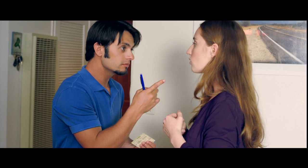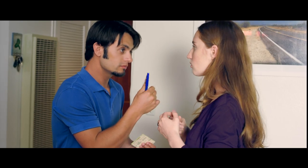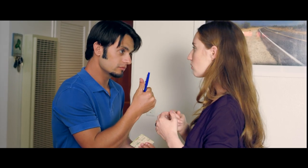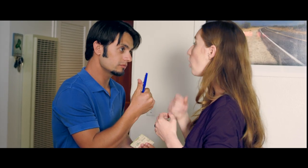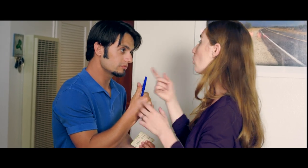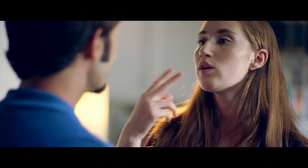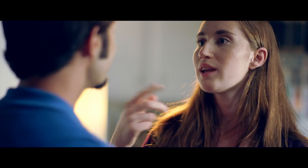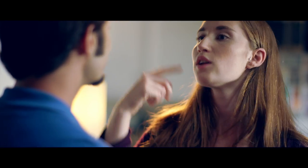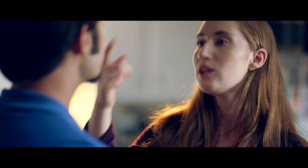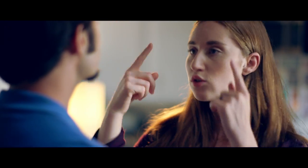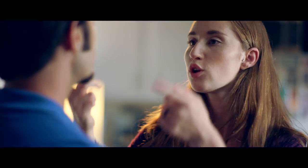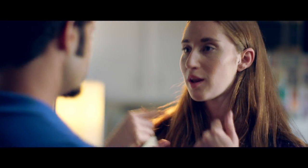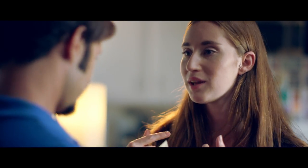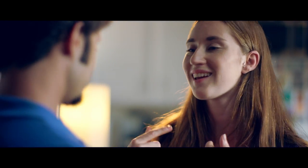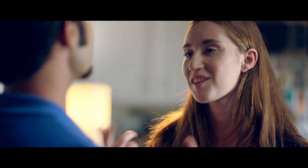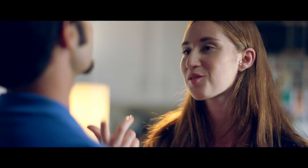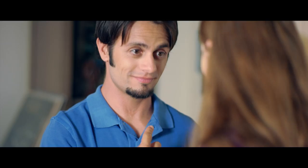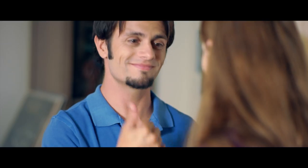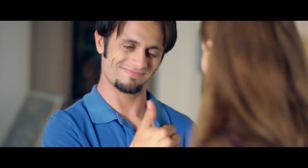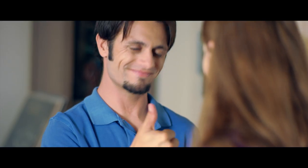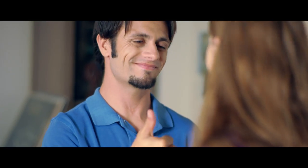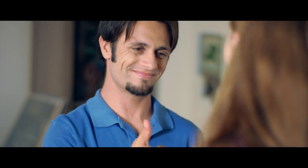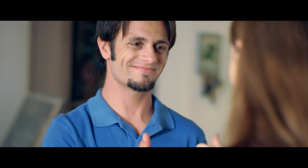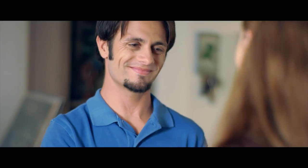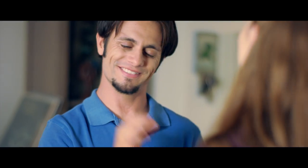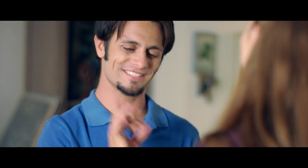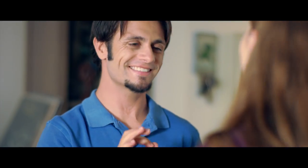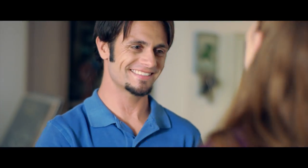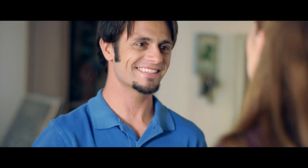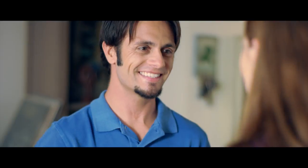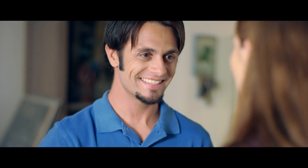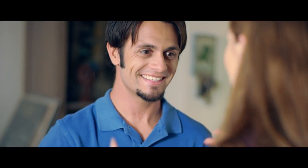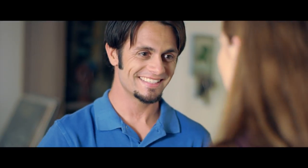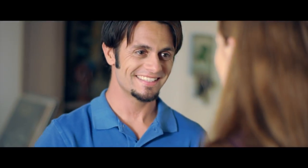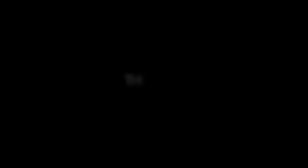Oh, yeah! You need to look at me if you want to read my lips Yeah of course. It makes total sense…